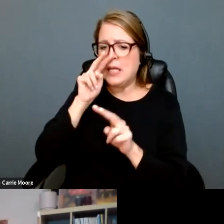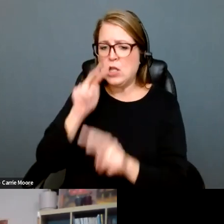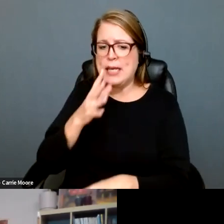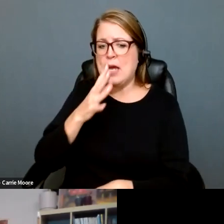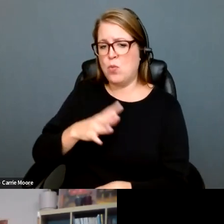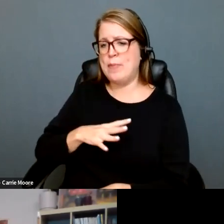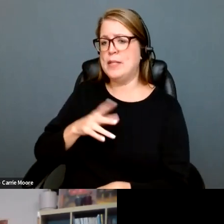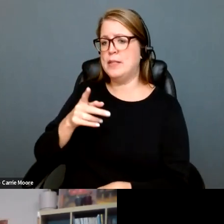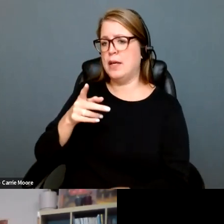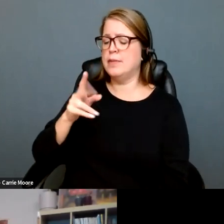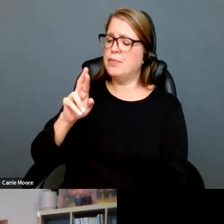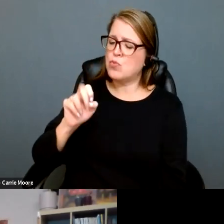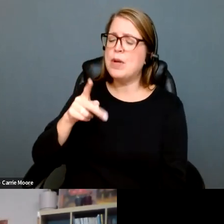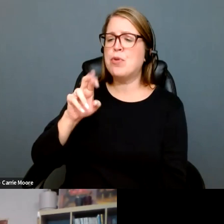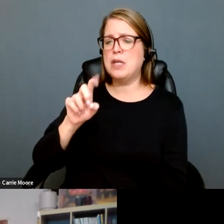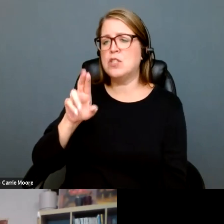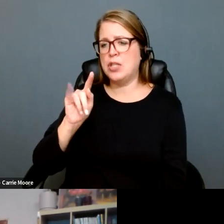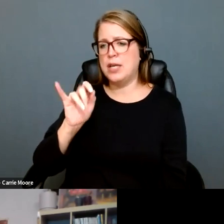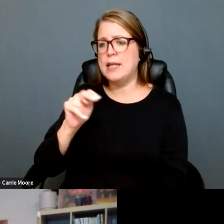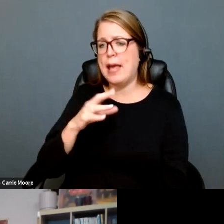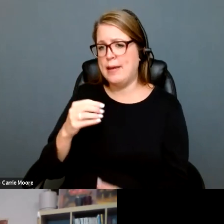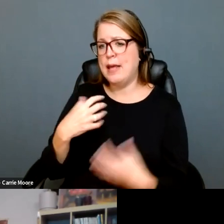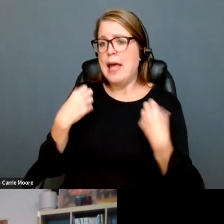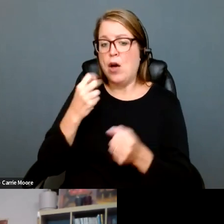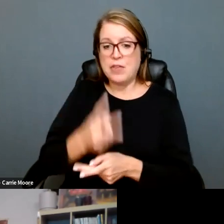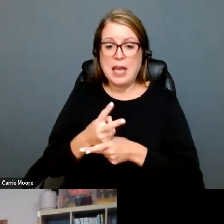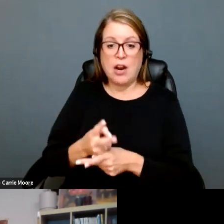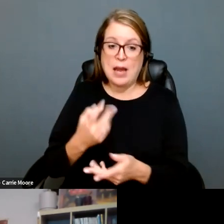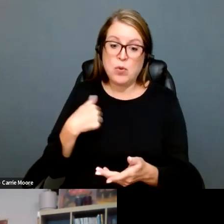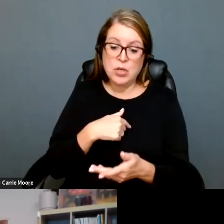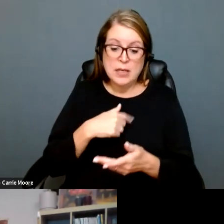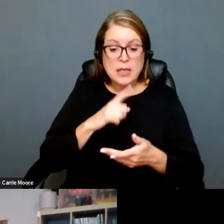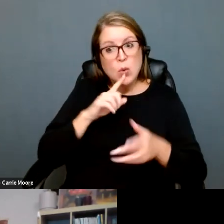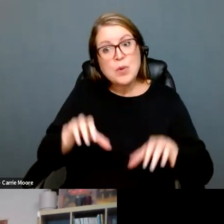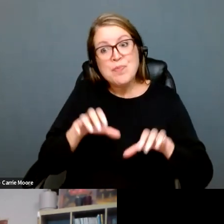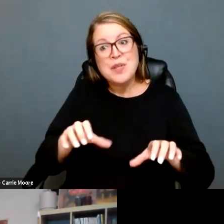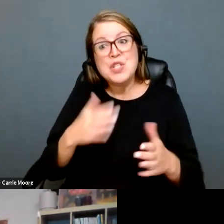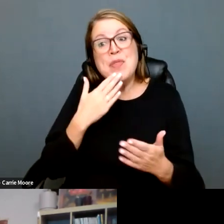more basic reproductive health care is still accessible, and they're doing a lot of really excellent work in